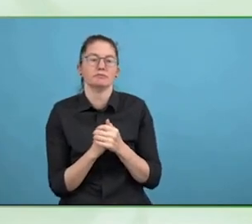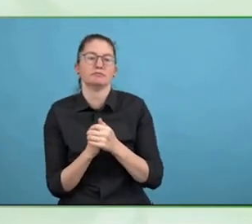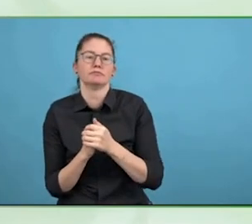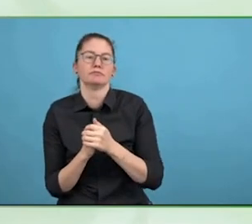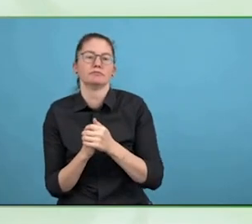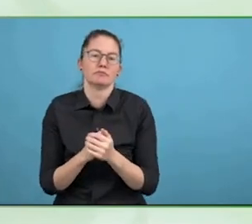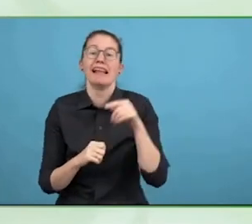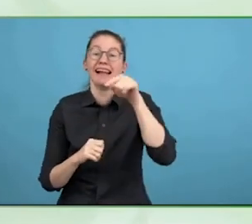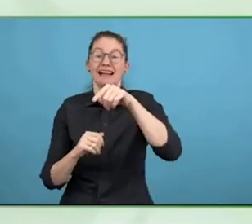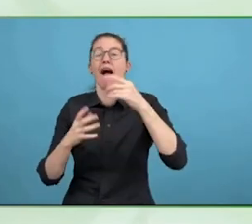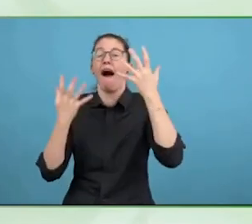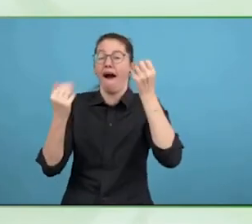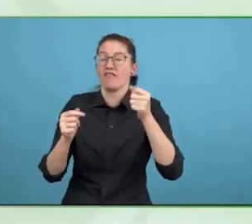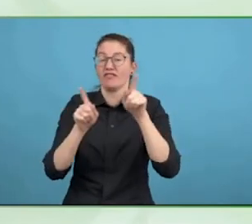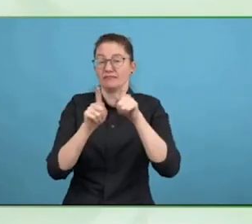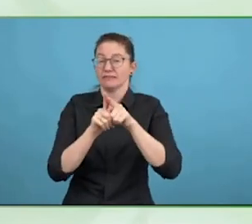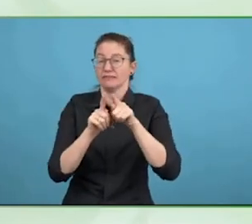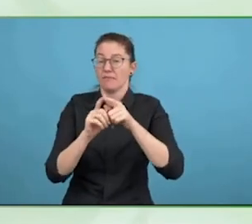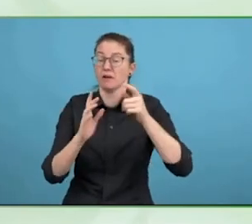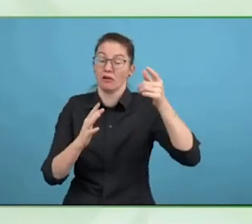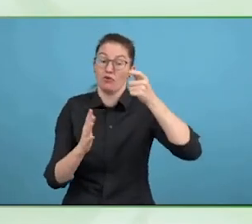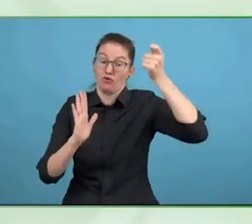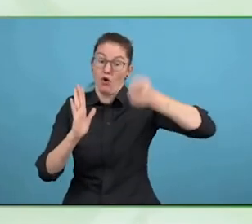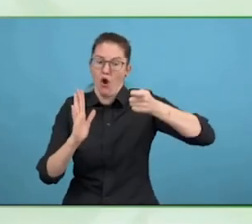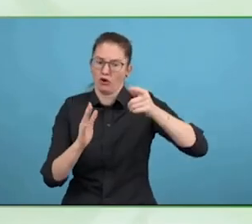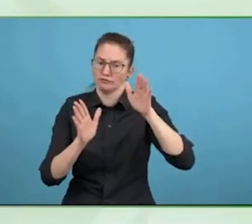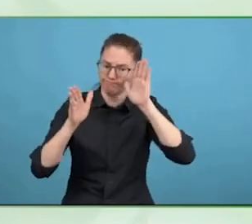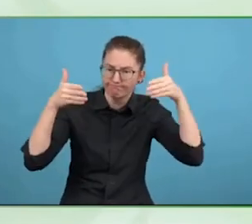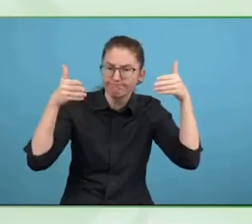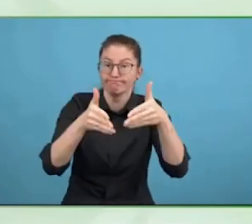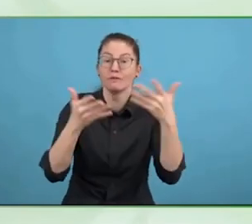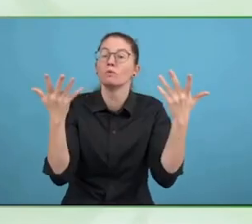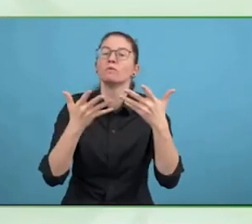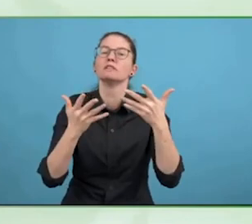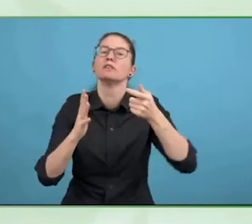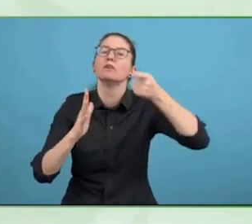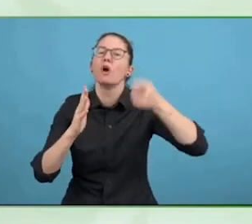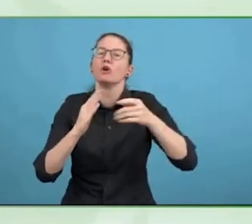there is a dispute, the judge resolves that dispute in the person's best interests.